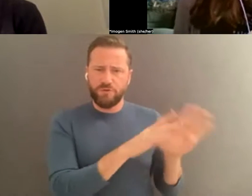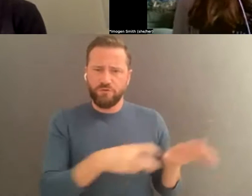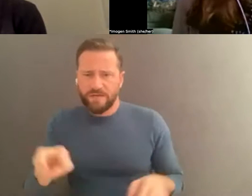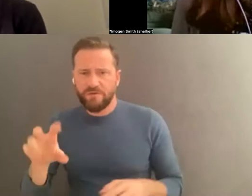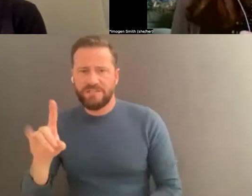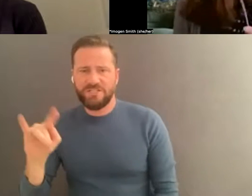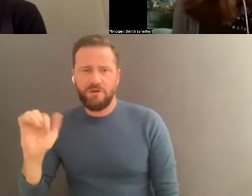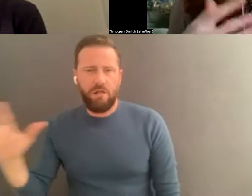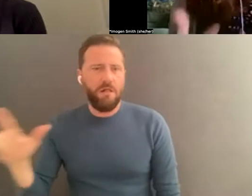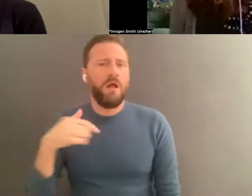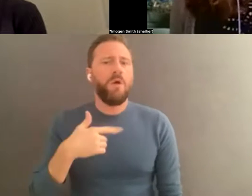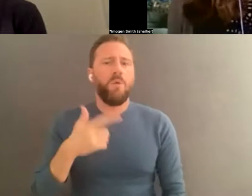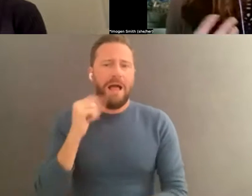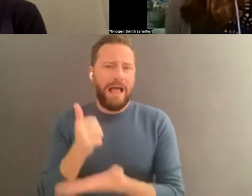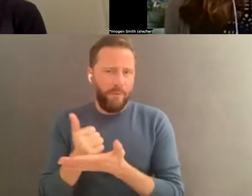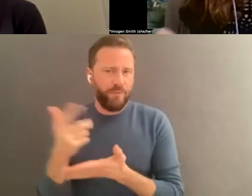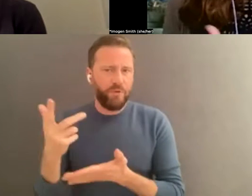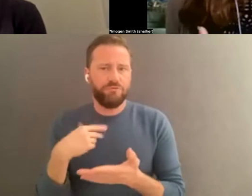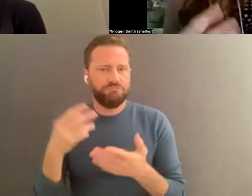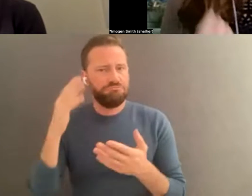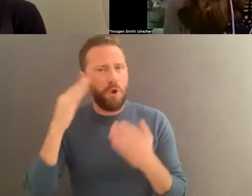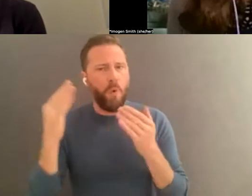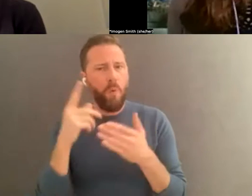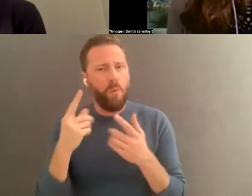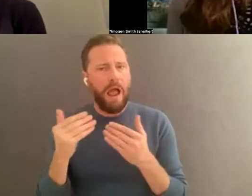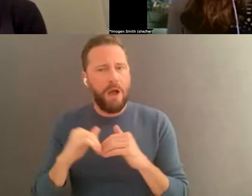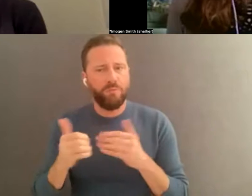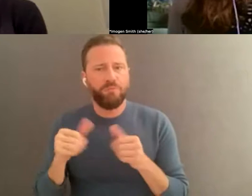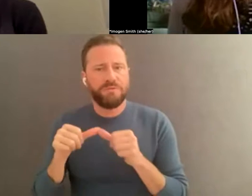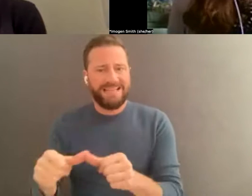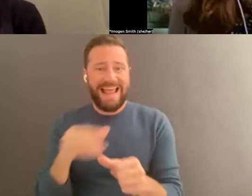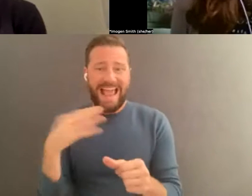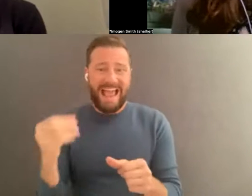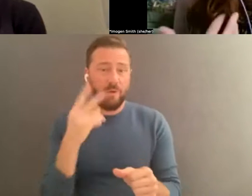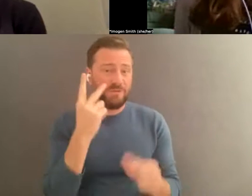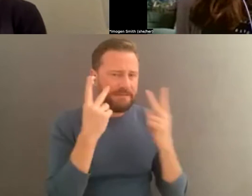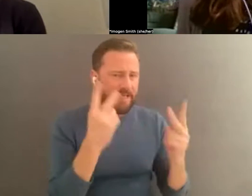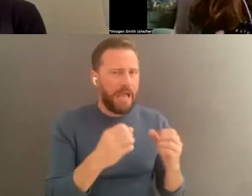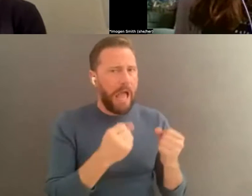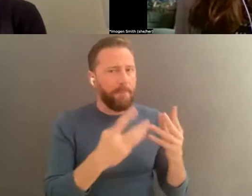what duplicates you have, discover what really seminal work s are there, and what are the most unique and endanger